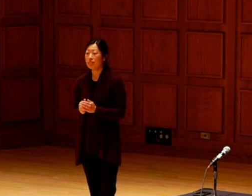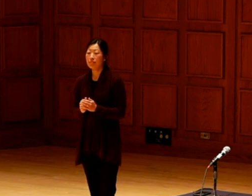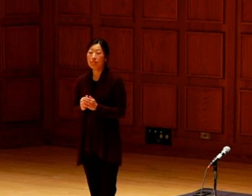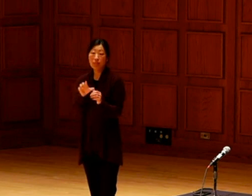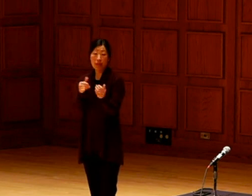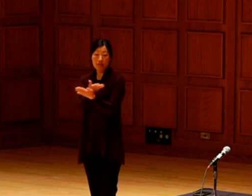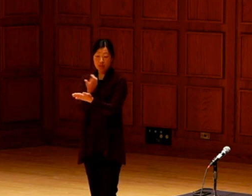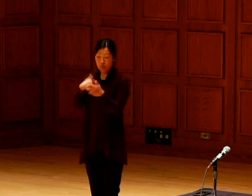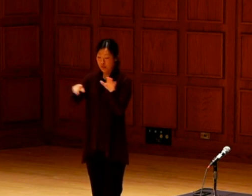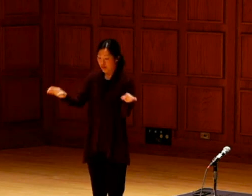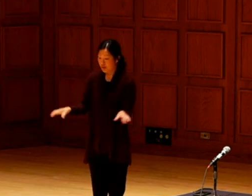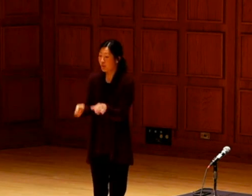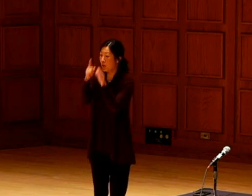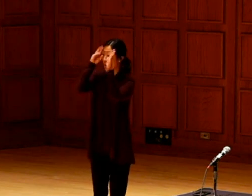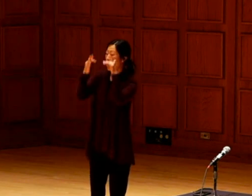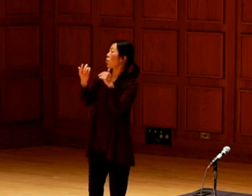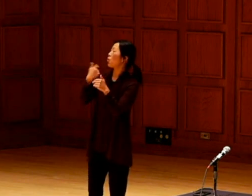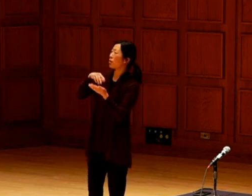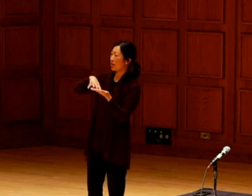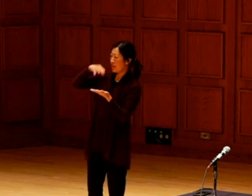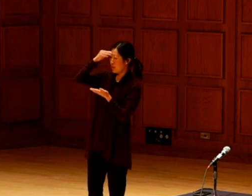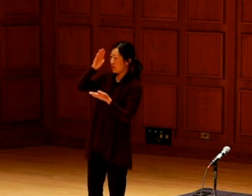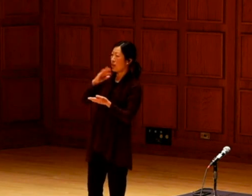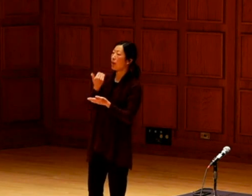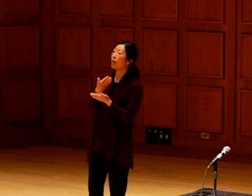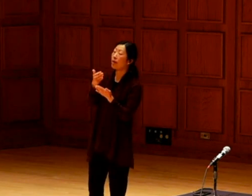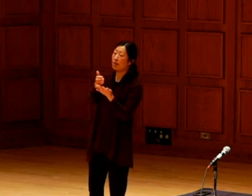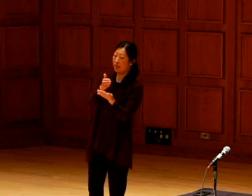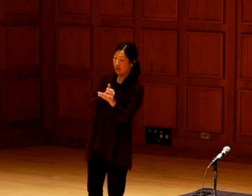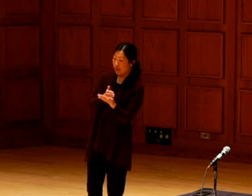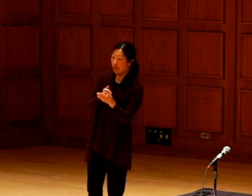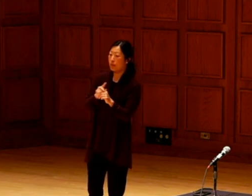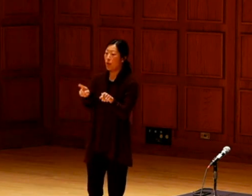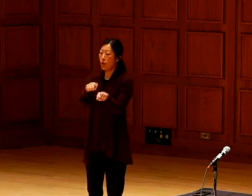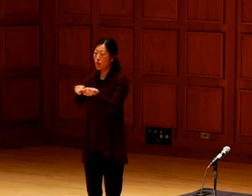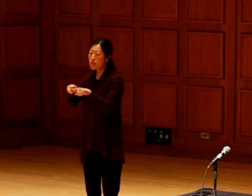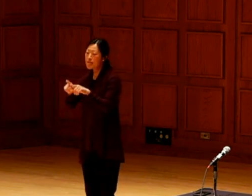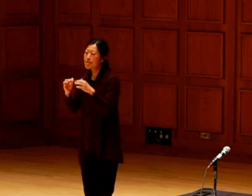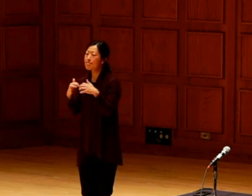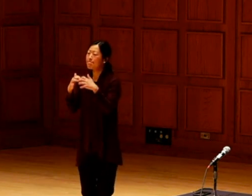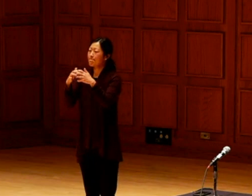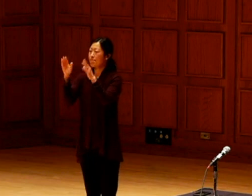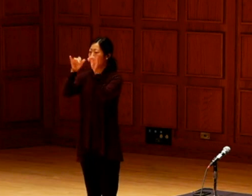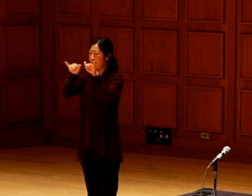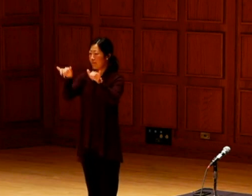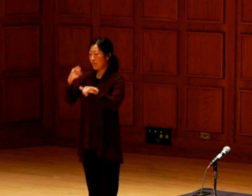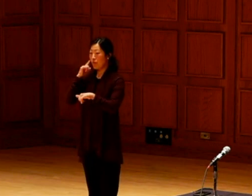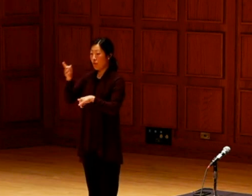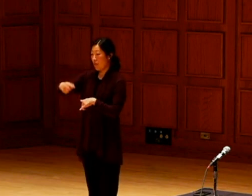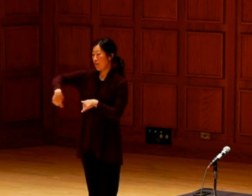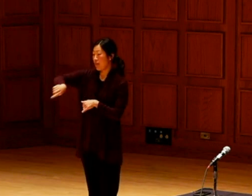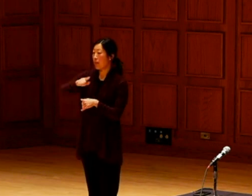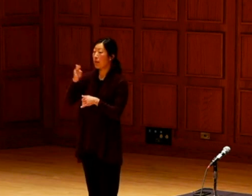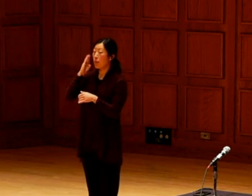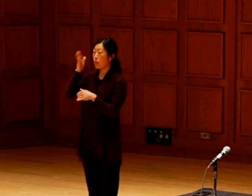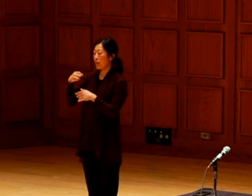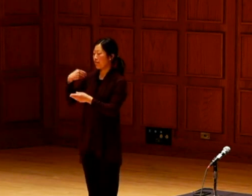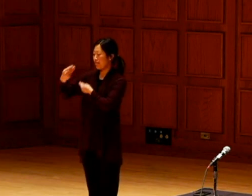I know it is a lot to carry. I hope we continue to learn our lessons and build up the system for